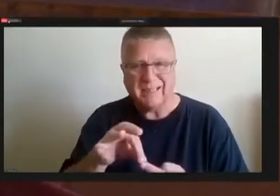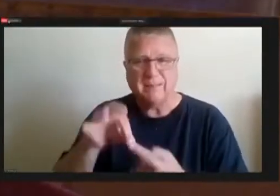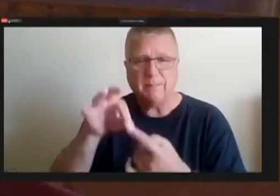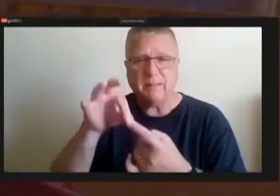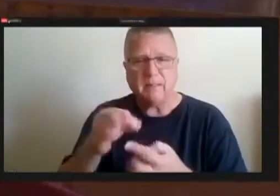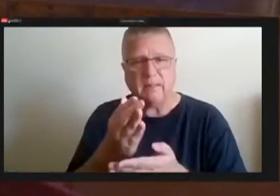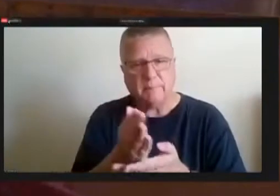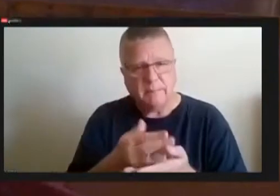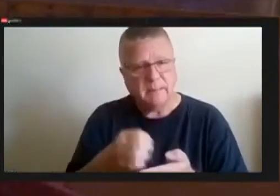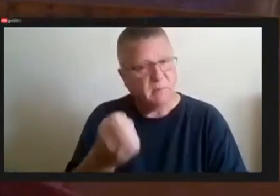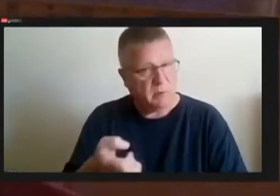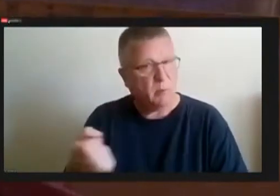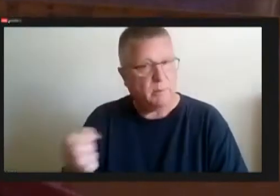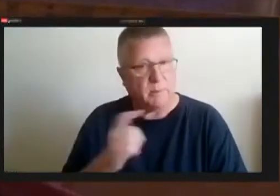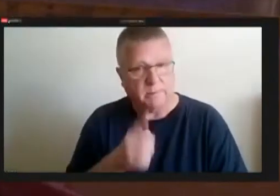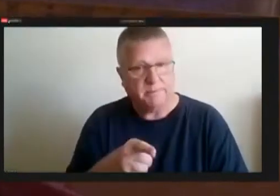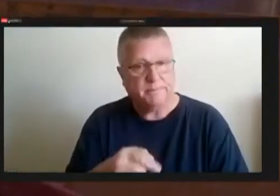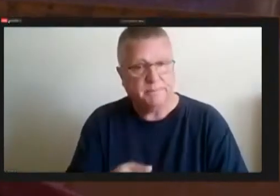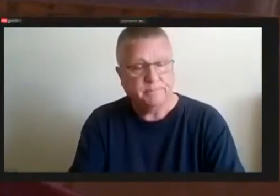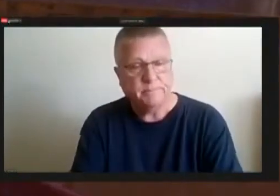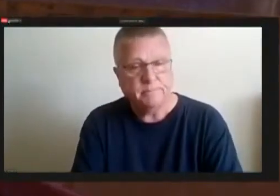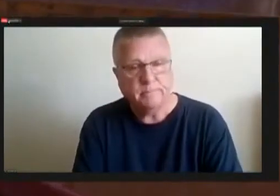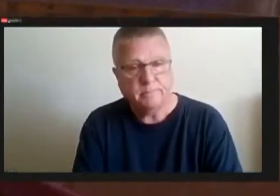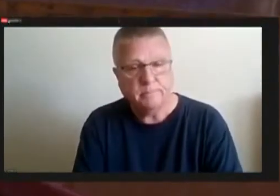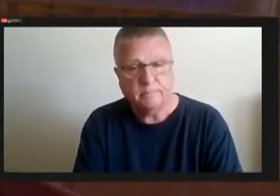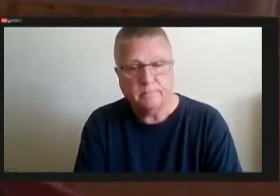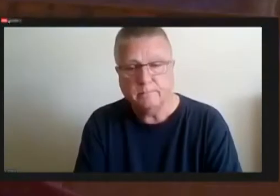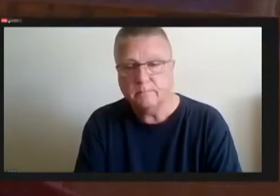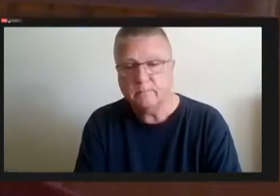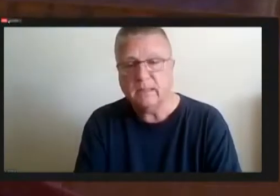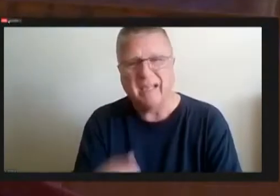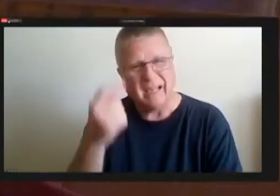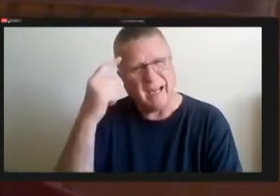believe it's smaller I think it's hand pushed as well. That was my question.